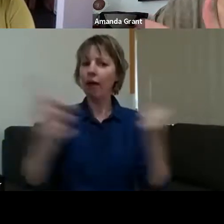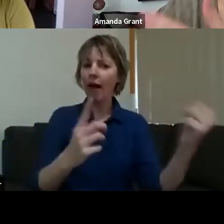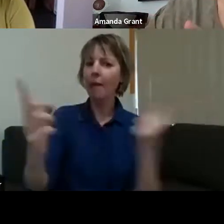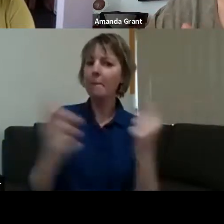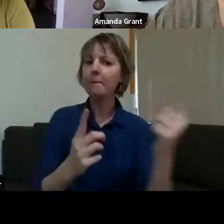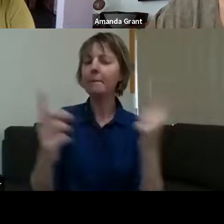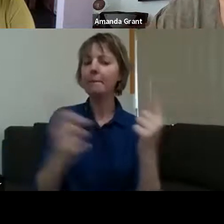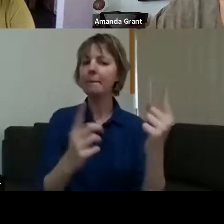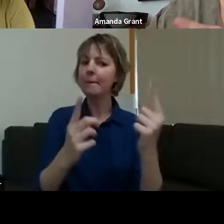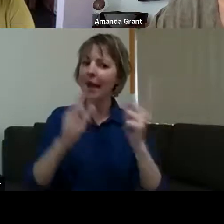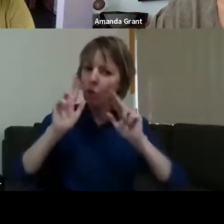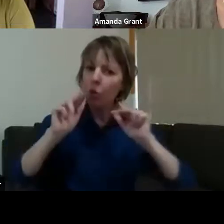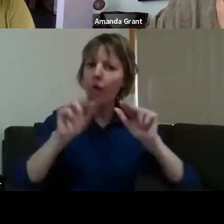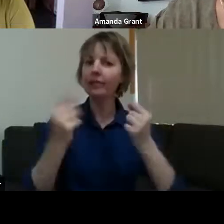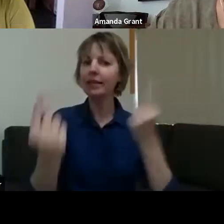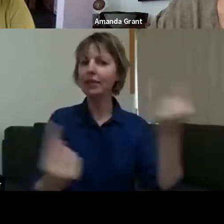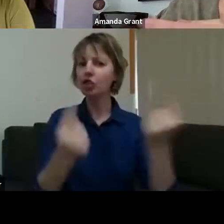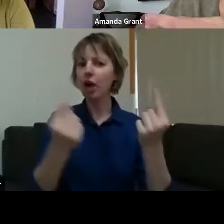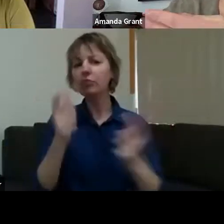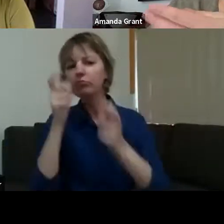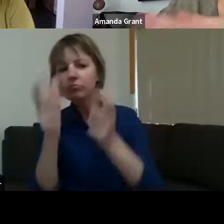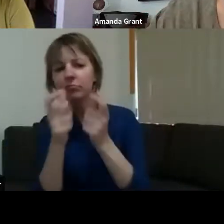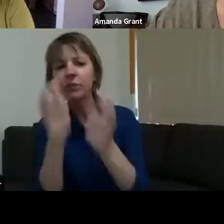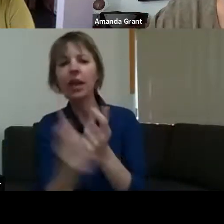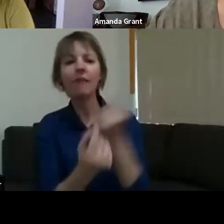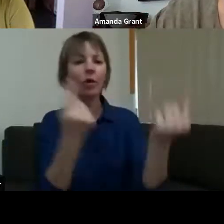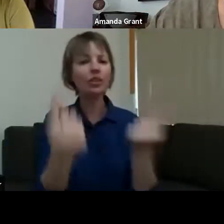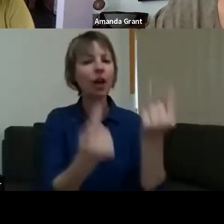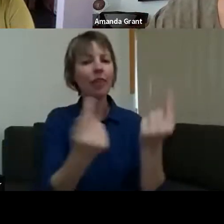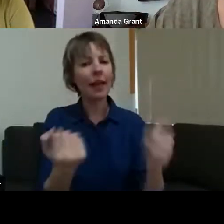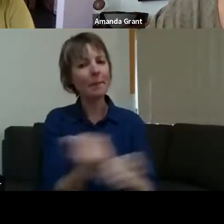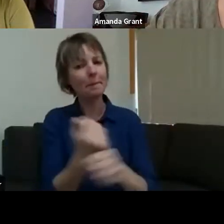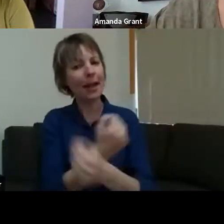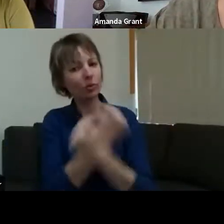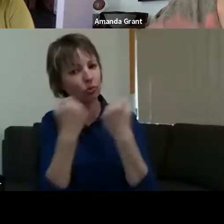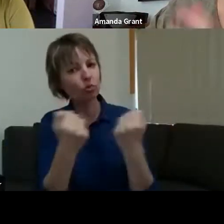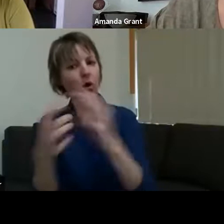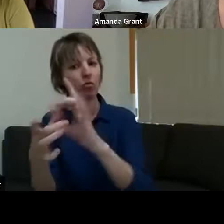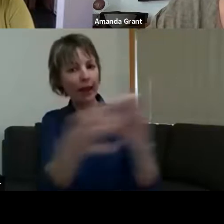each other and to form strong connections. I know we have spoken